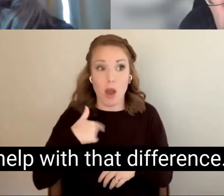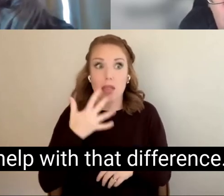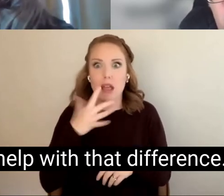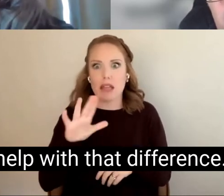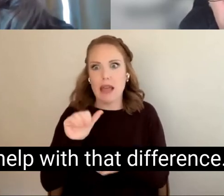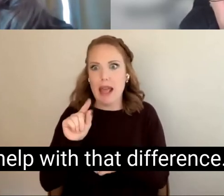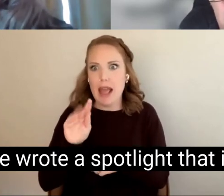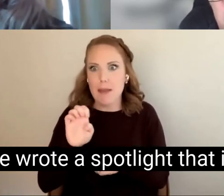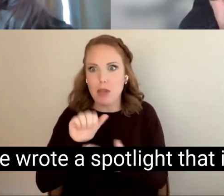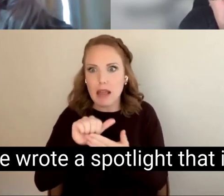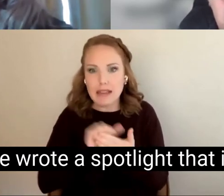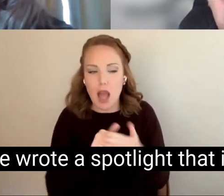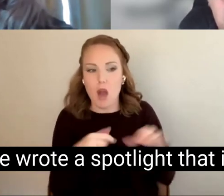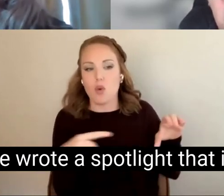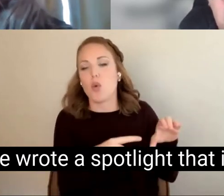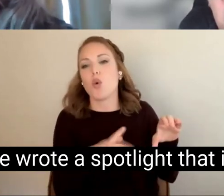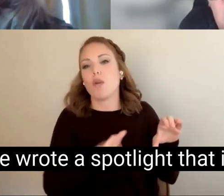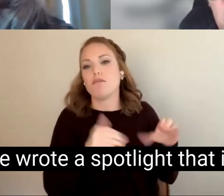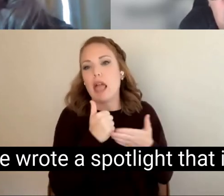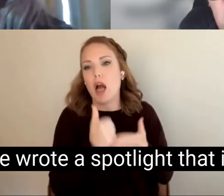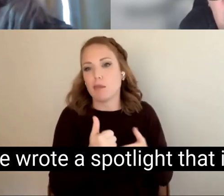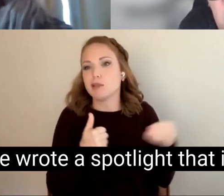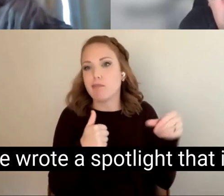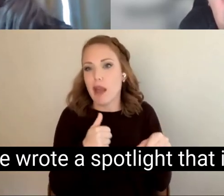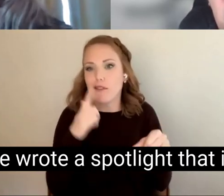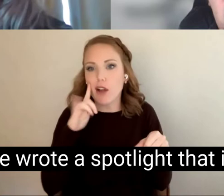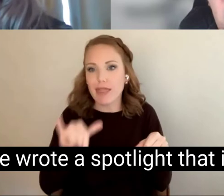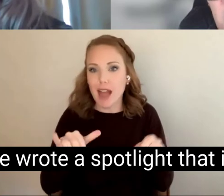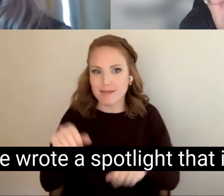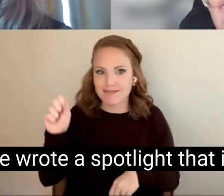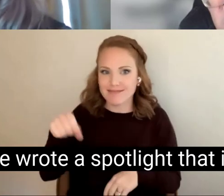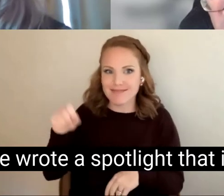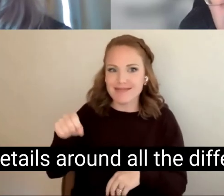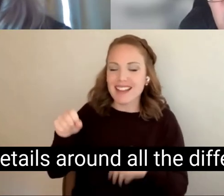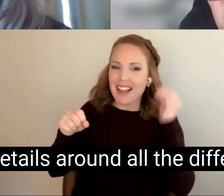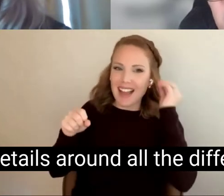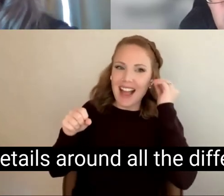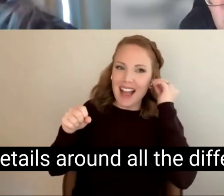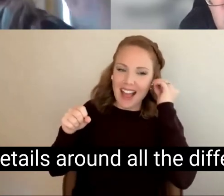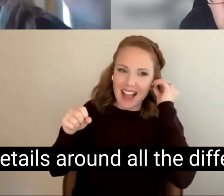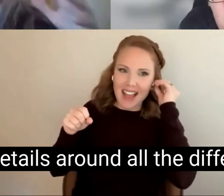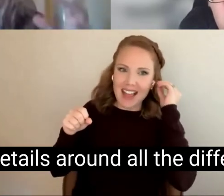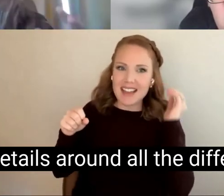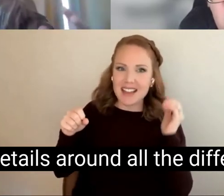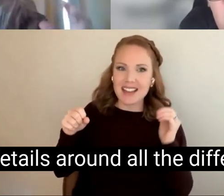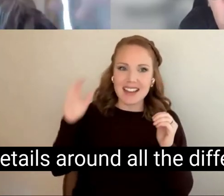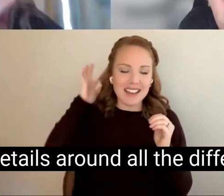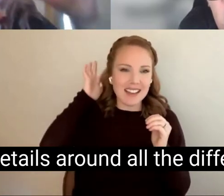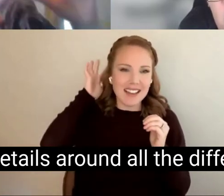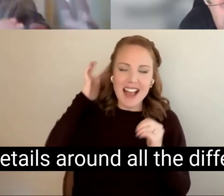help with that difference. I think we wrote a spotlight that included the details around all the different